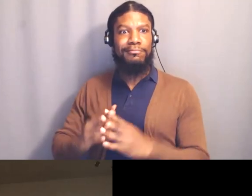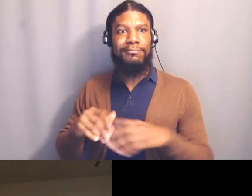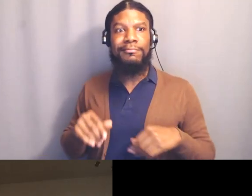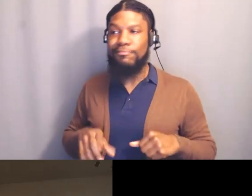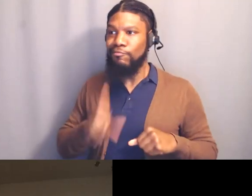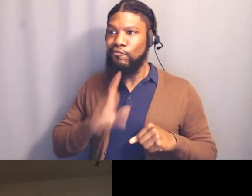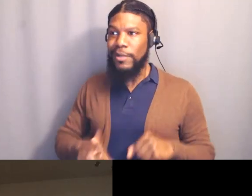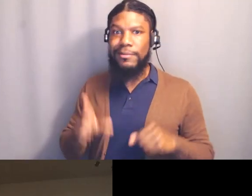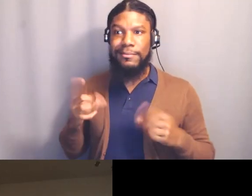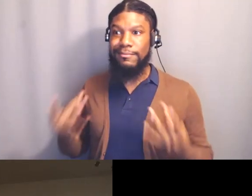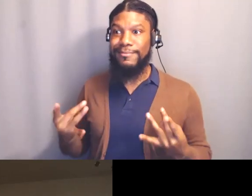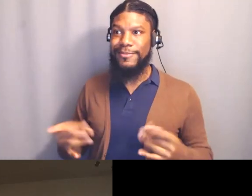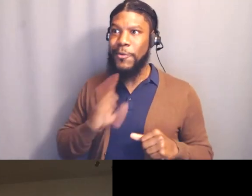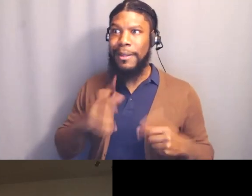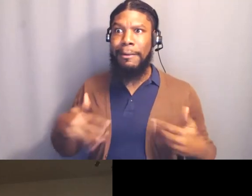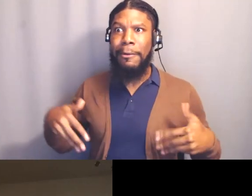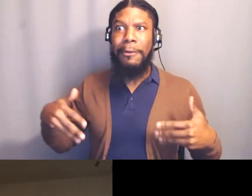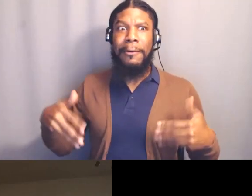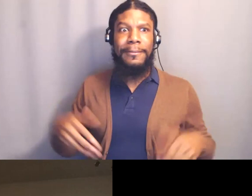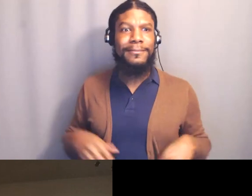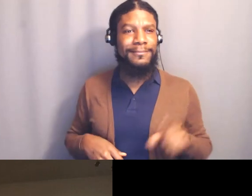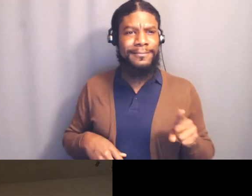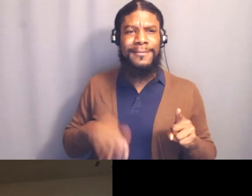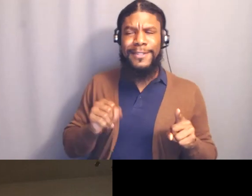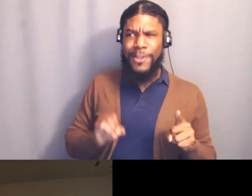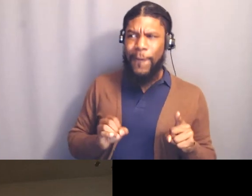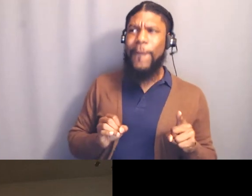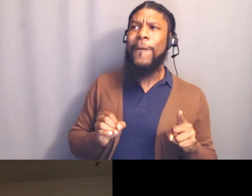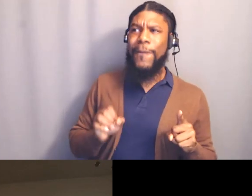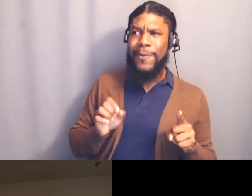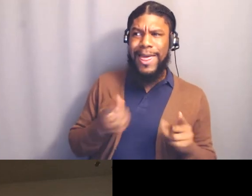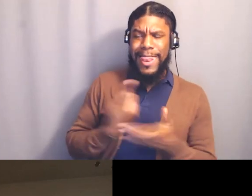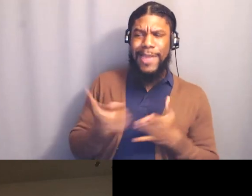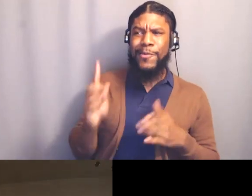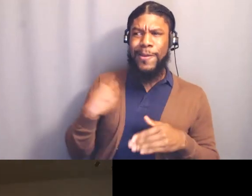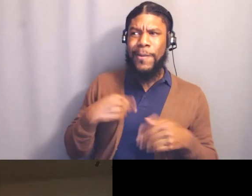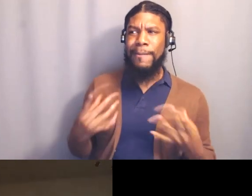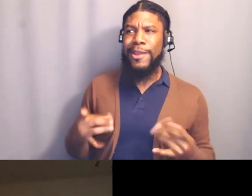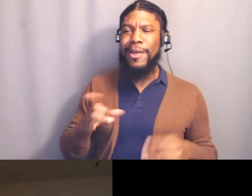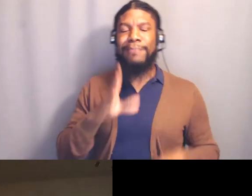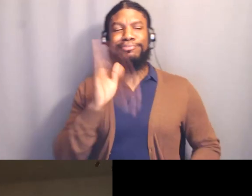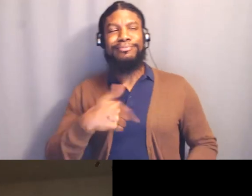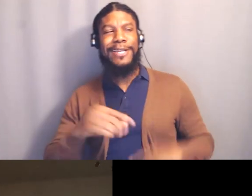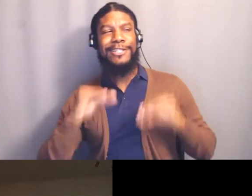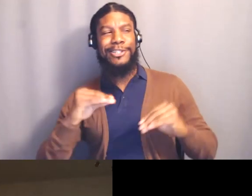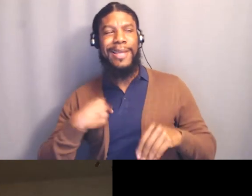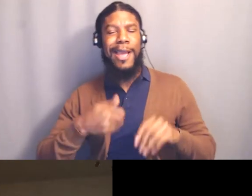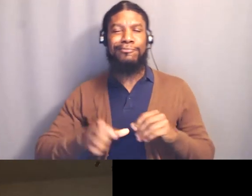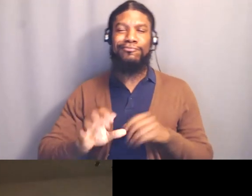So when we were meditating last week, you were like, ah, I could have taught this. No, I anticipated it.